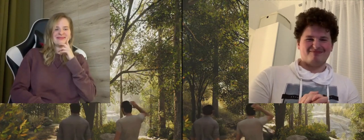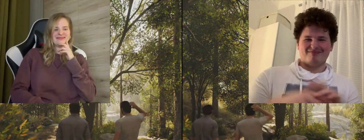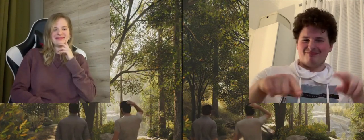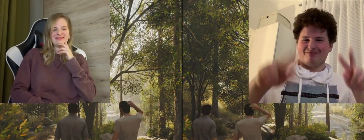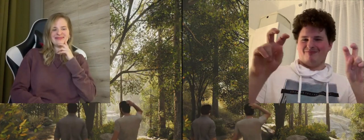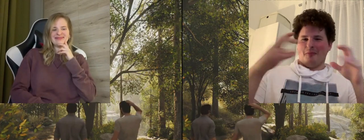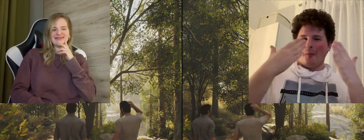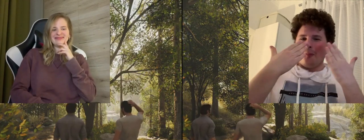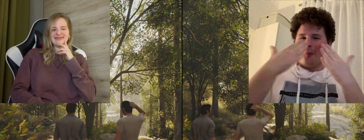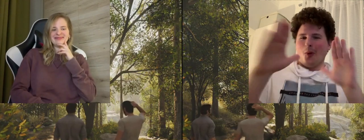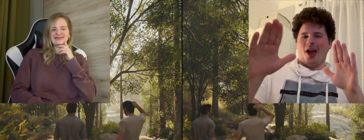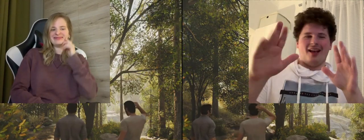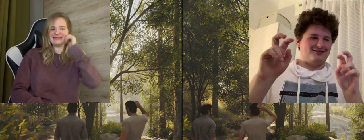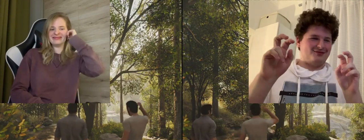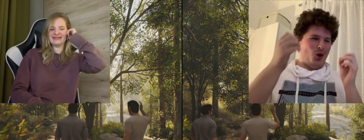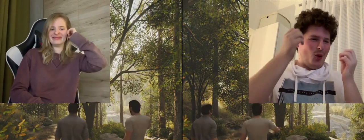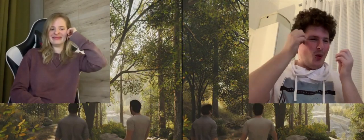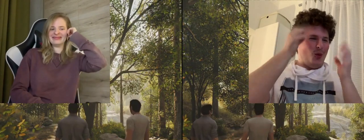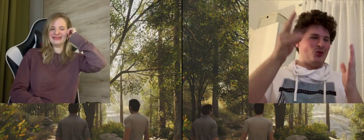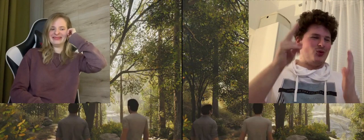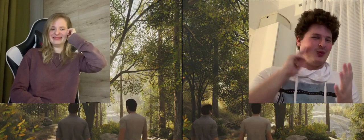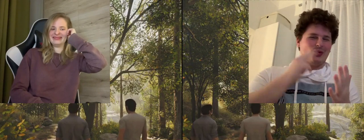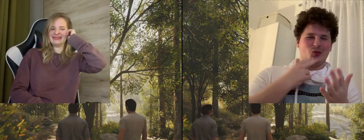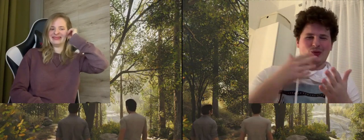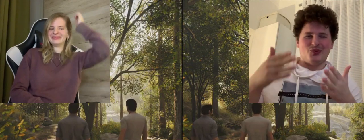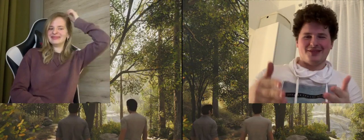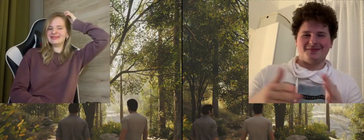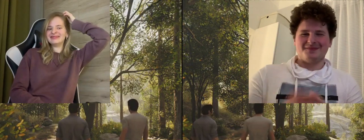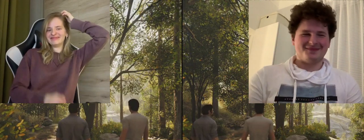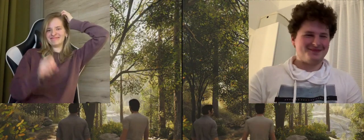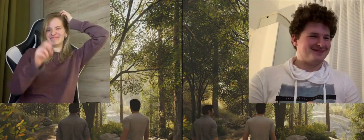A: we wanted to show what this world of silence looks like: D